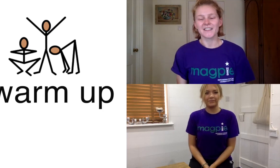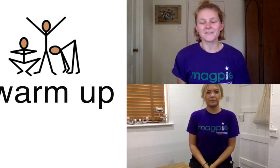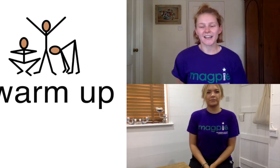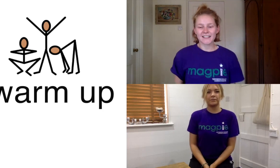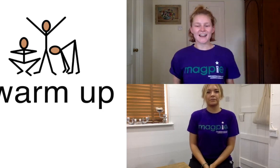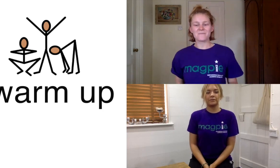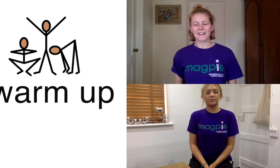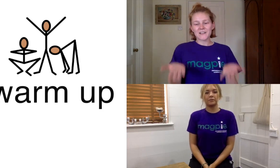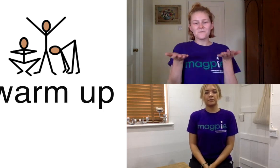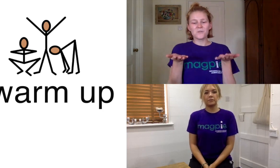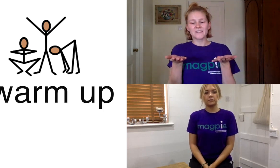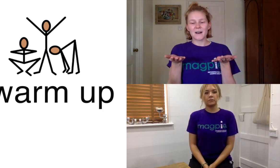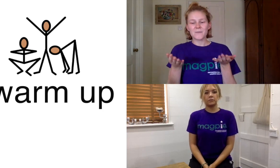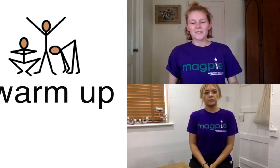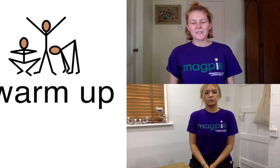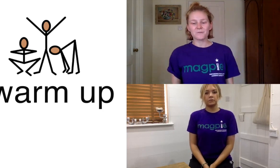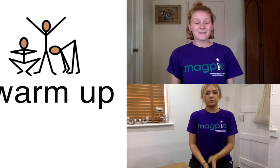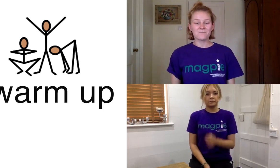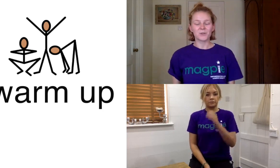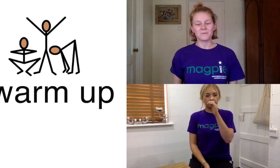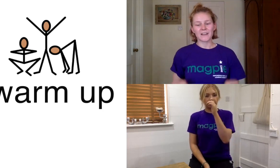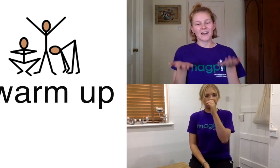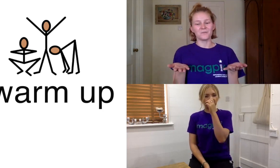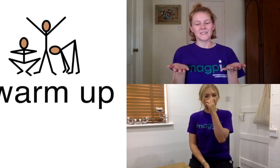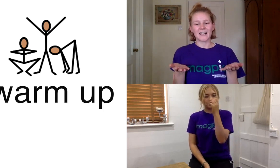so we're going to start by getting warmed up it's really important we get warmed up